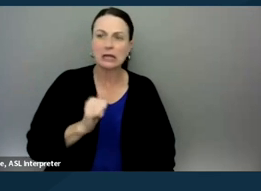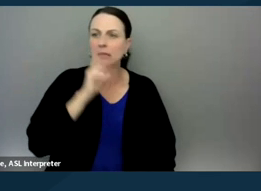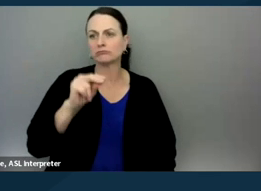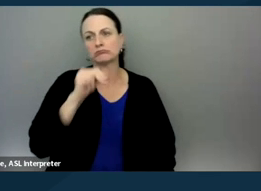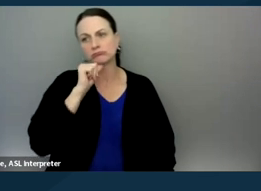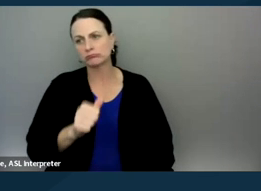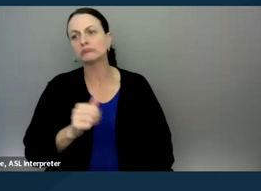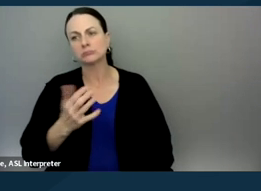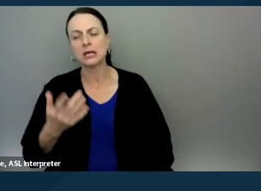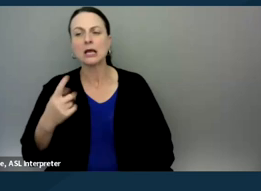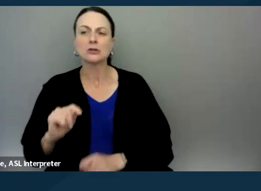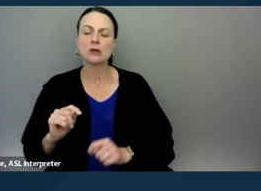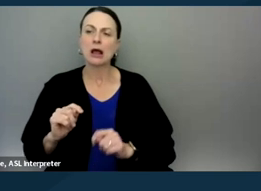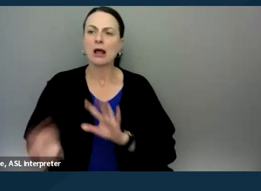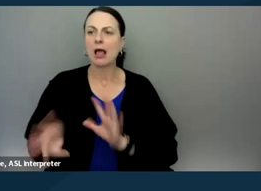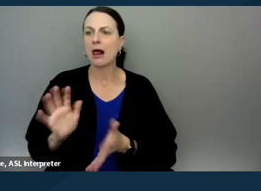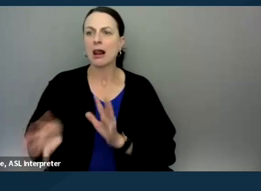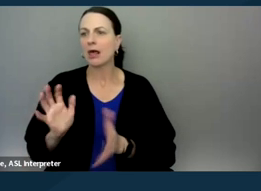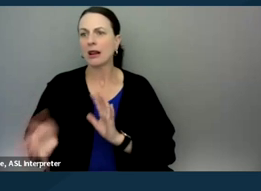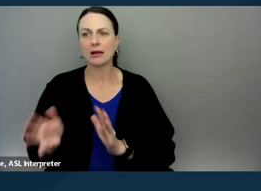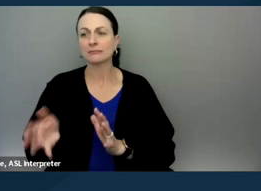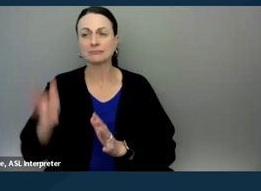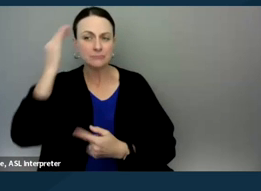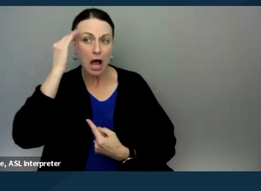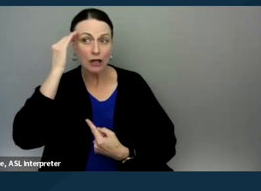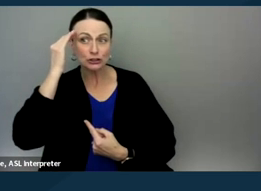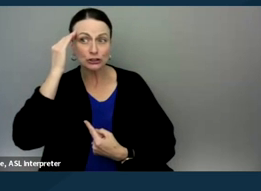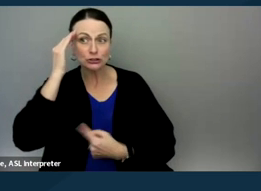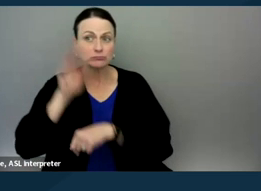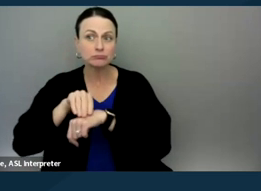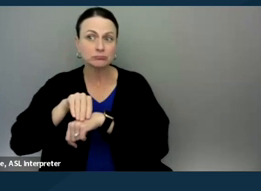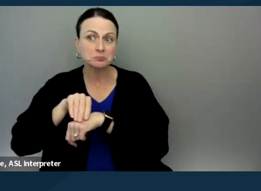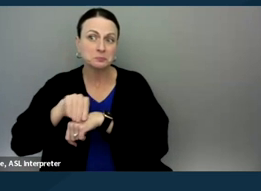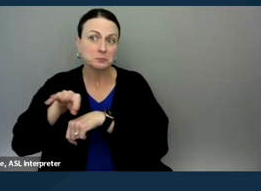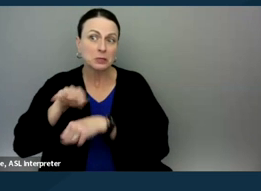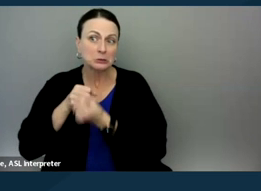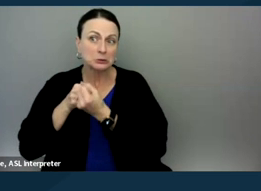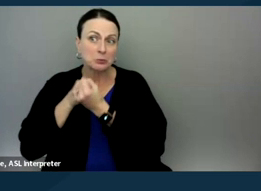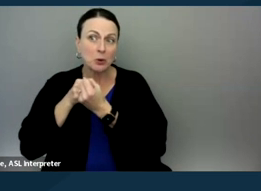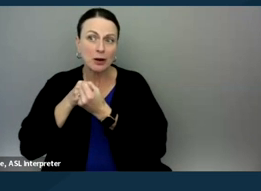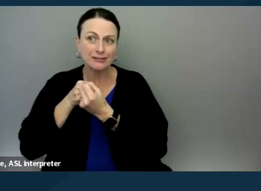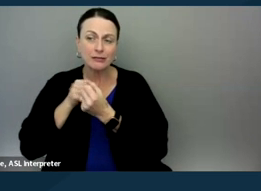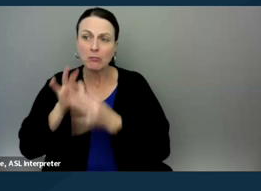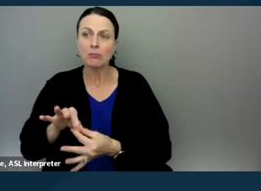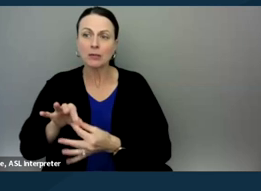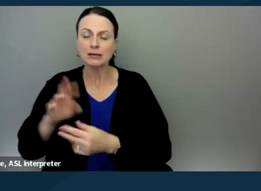And try to be, have like the knowledge to give the support around having that type of product